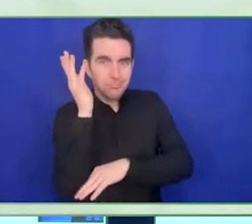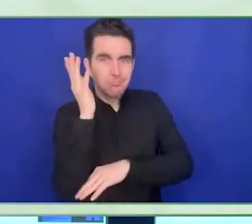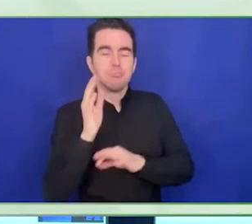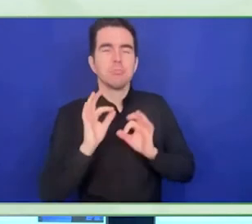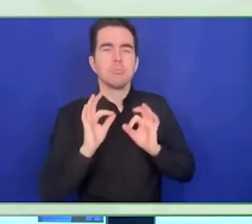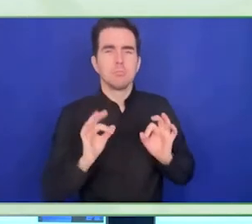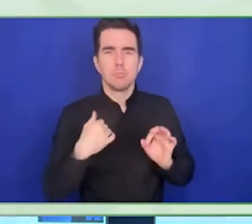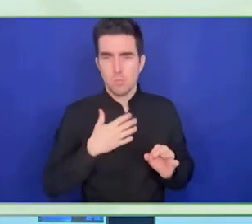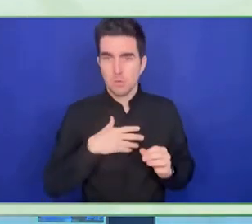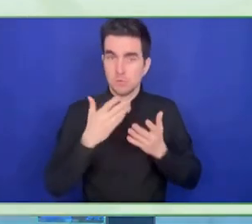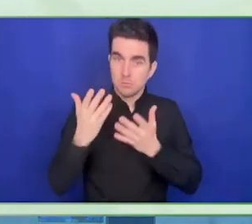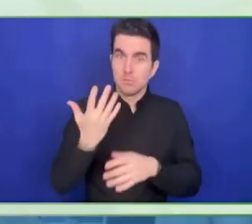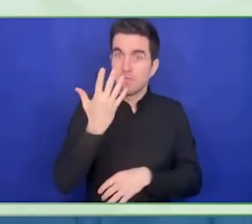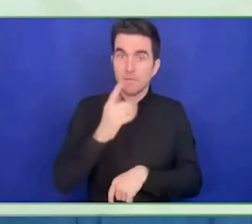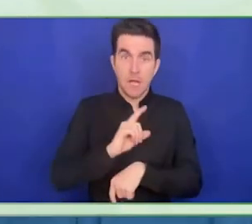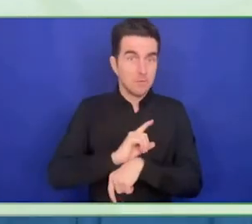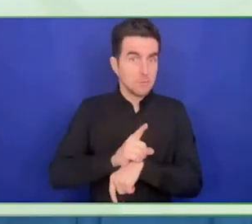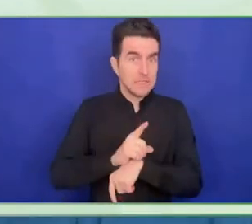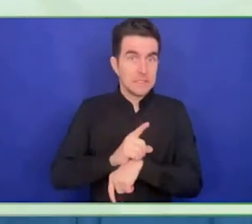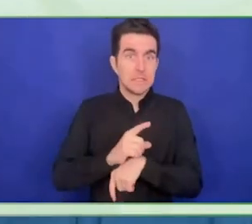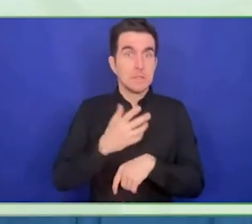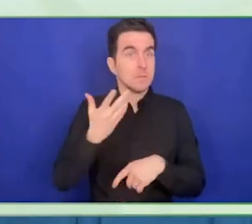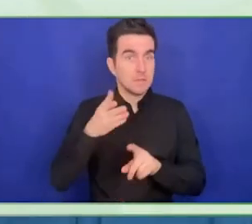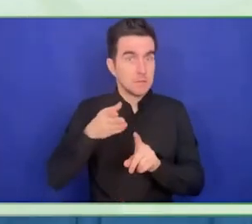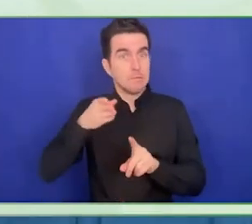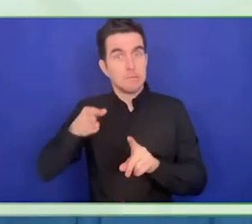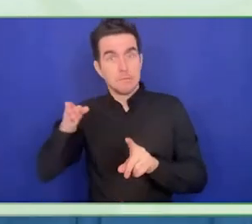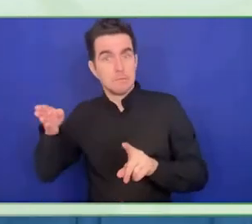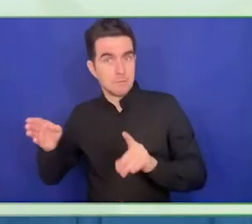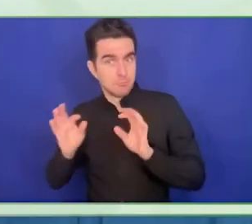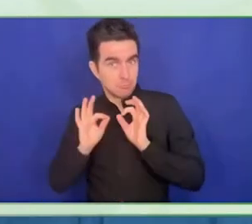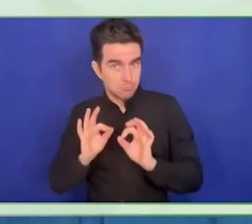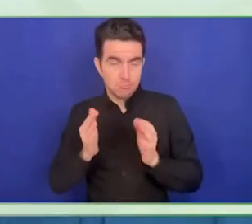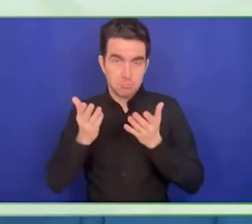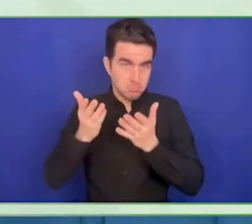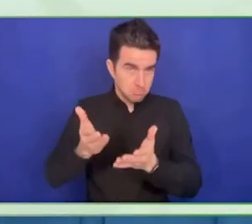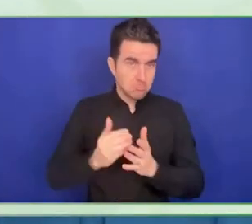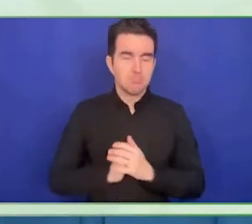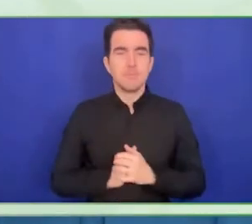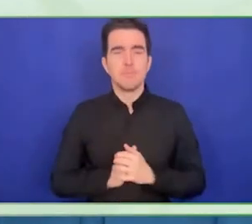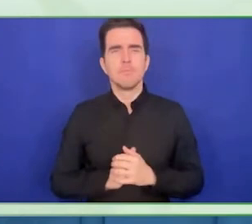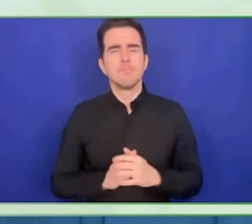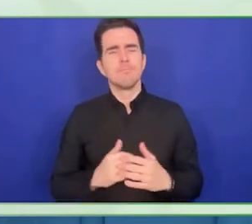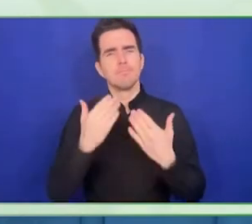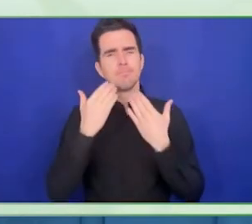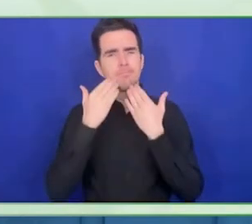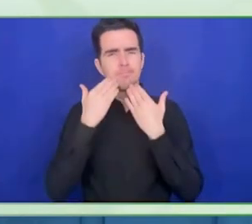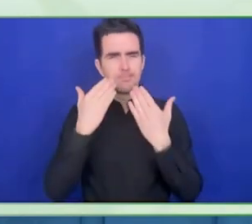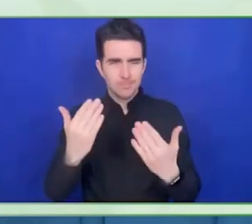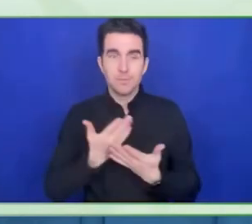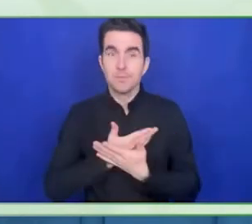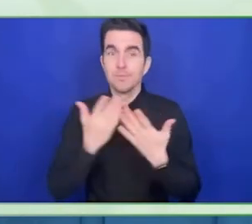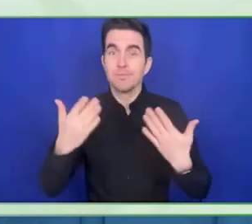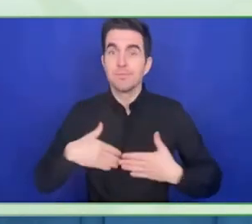woman with short brown hair, brown glasses and wearing a grey green sweater and a black blouse and a big silver necklace.